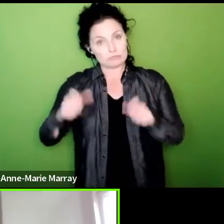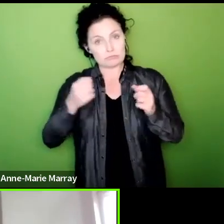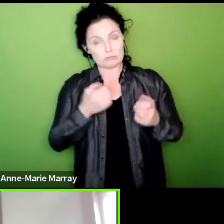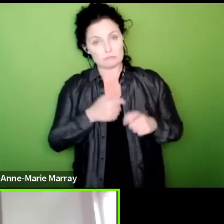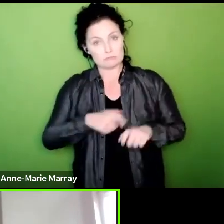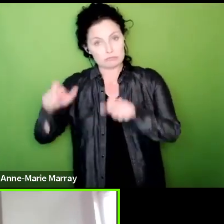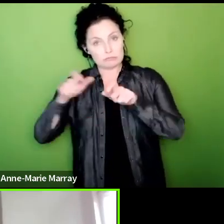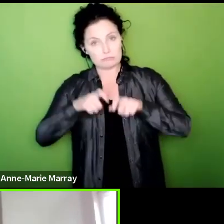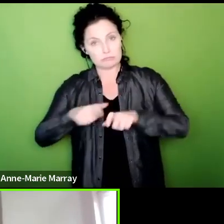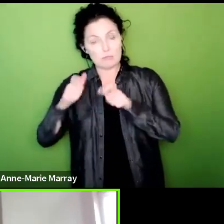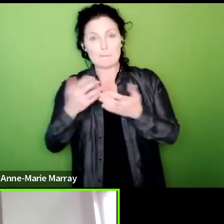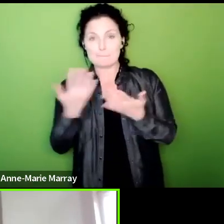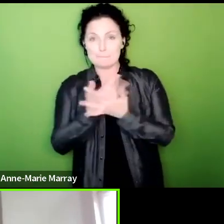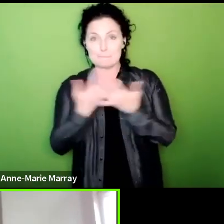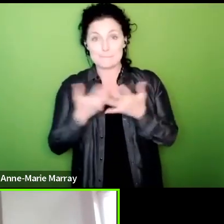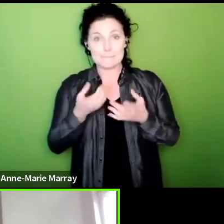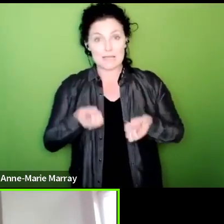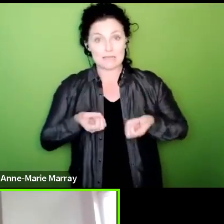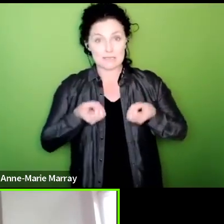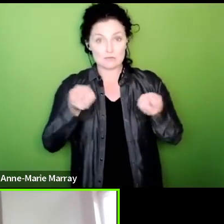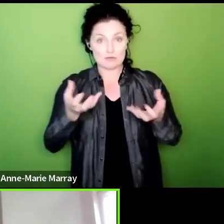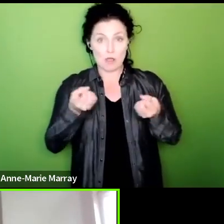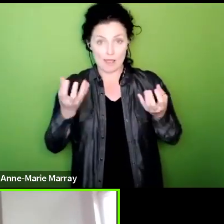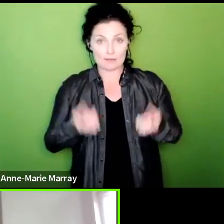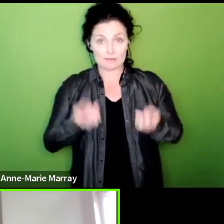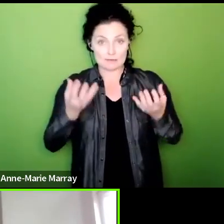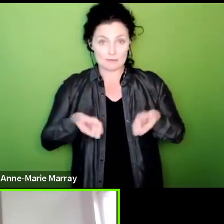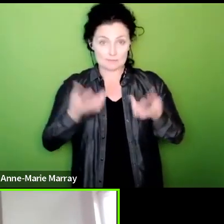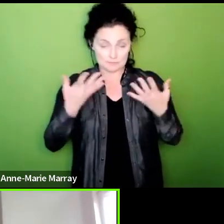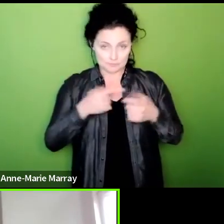financial support from the union so the members don't lose out because they'd be taking action